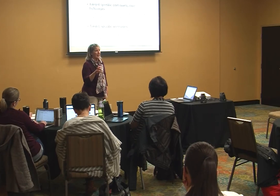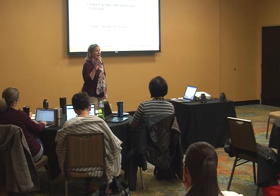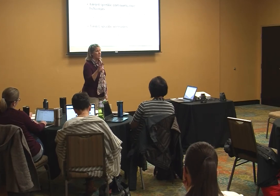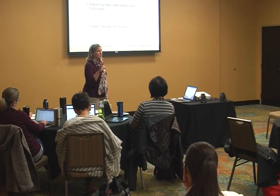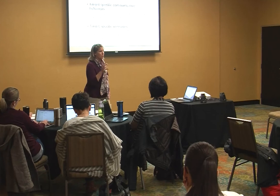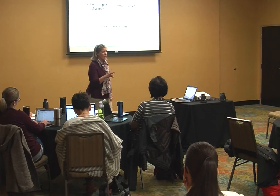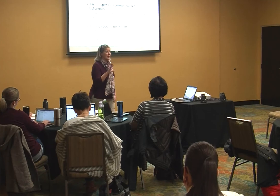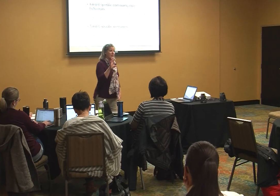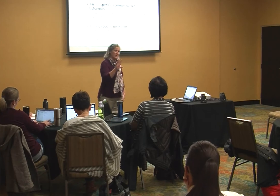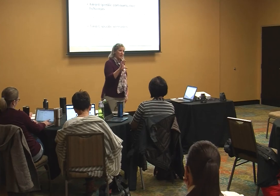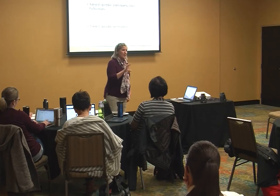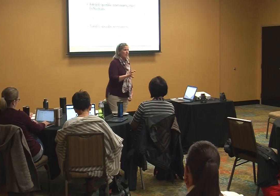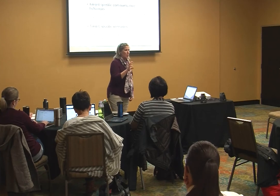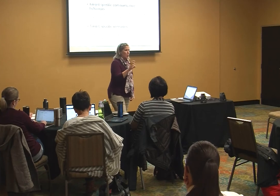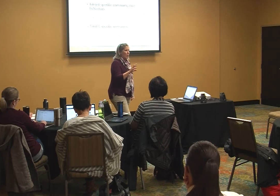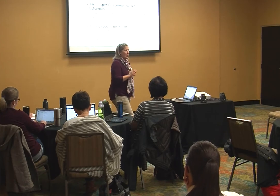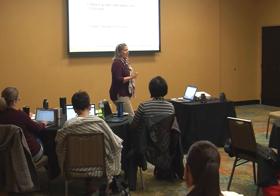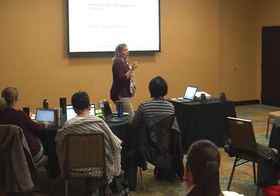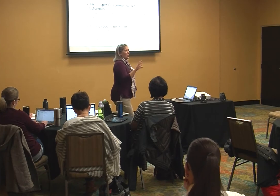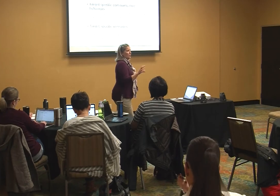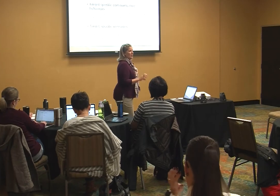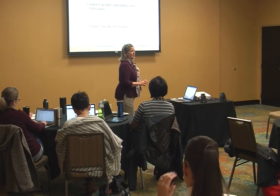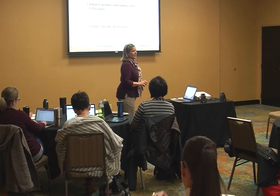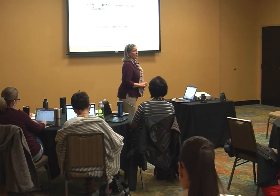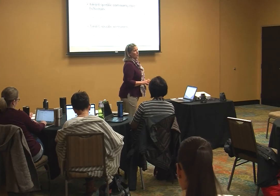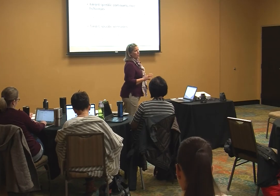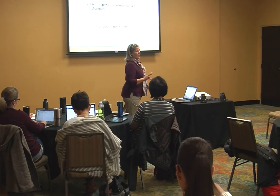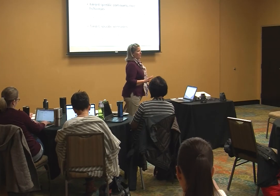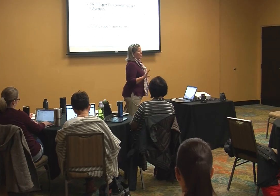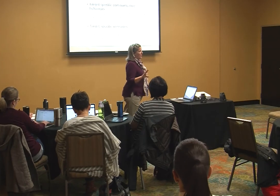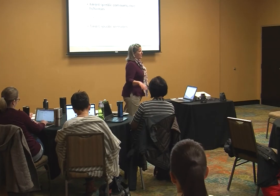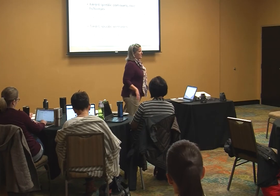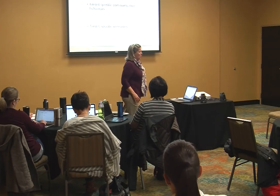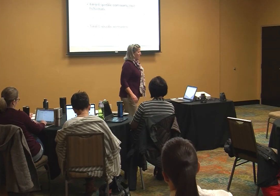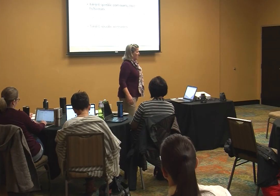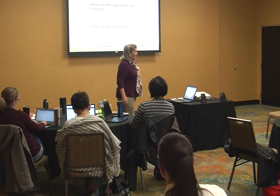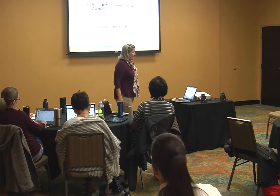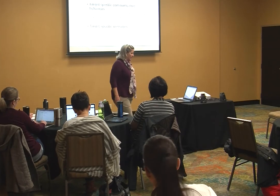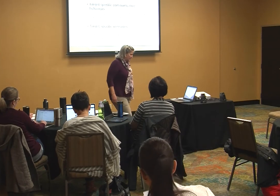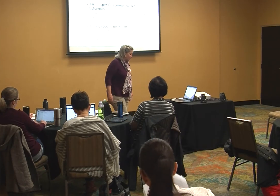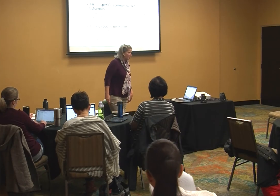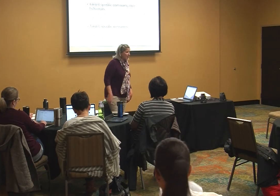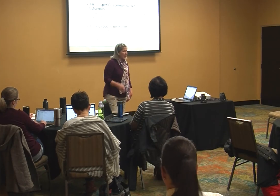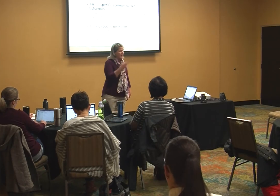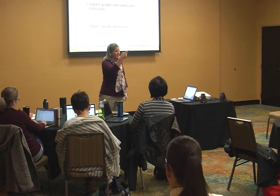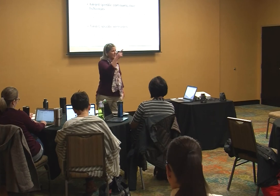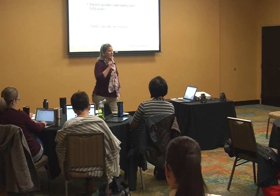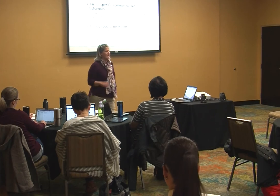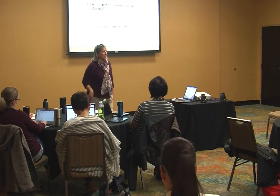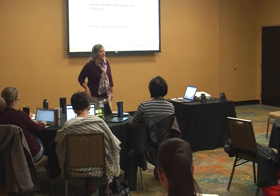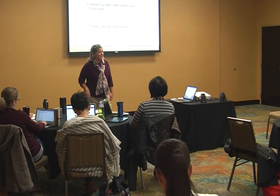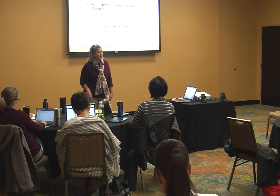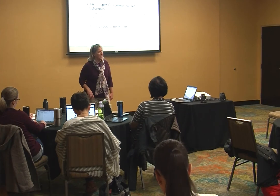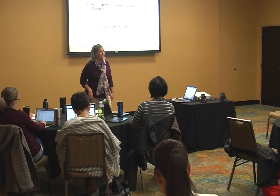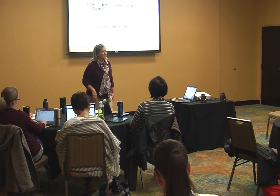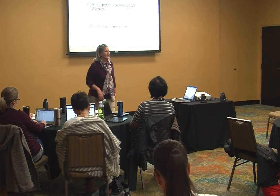out what where to go and what to do with with these more involved kids and there's resources